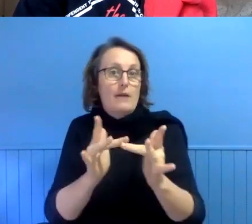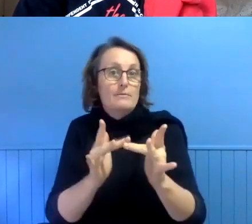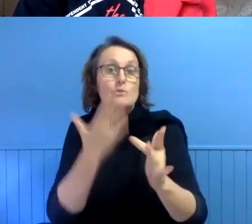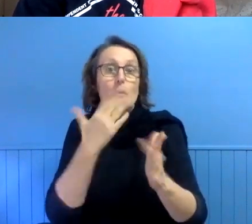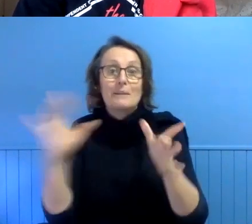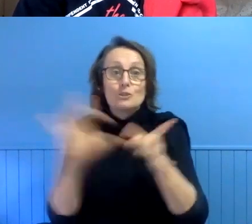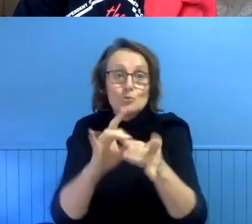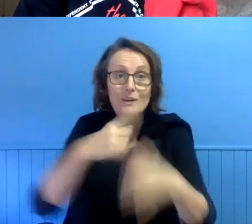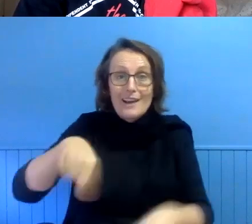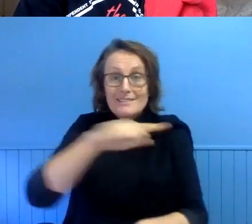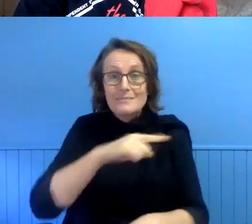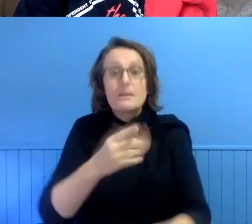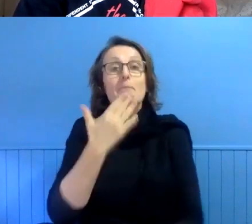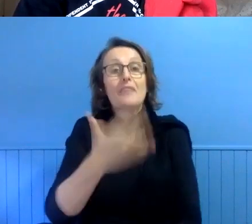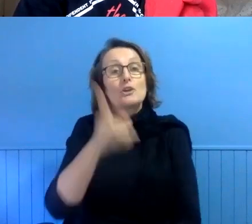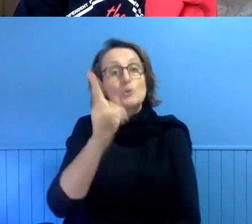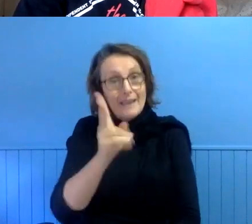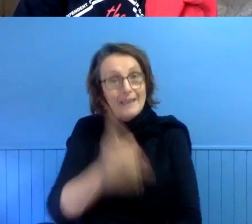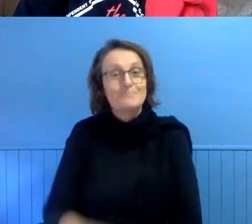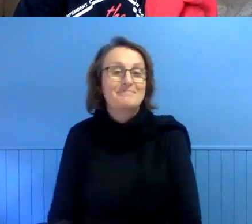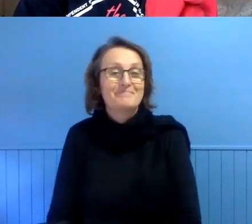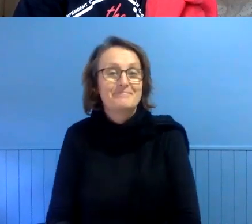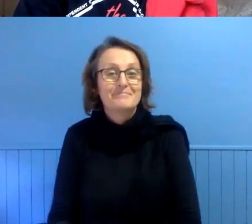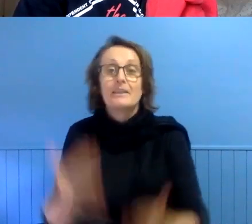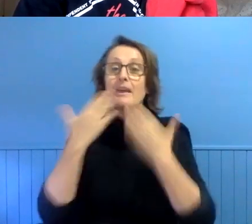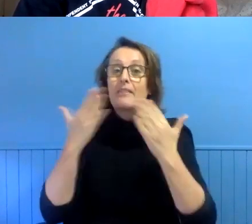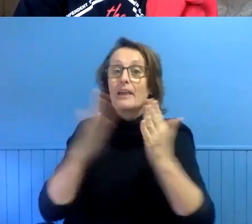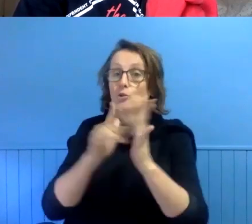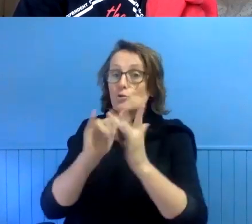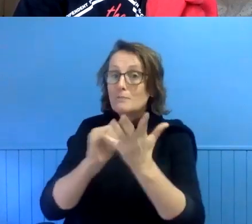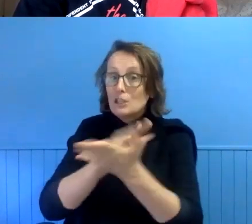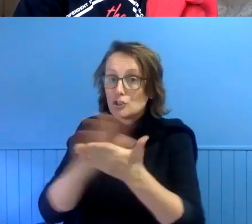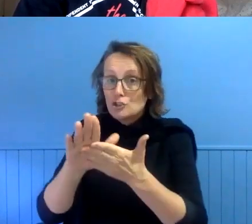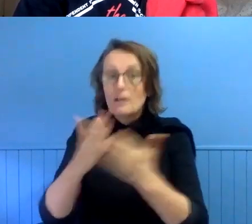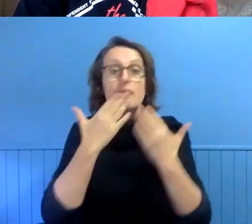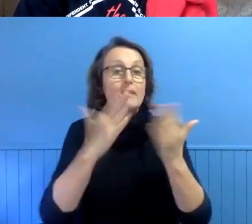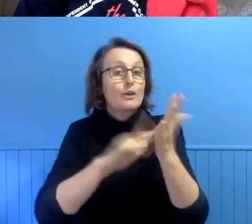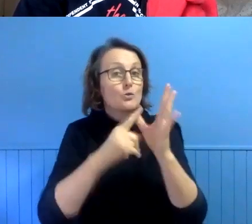Thanks again for joining us today. Thanks to Mish and Lara and to our amazing Auslan